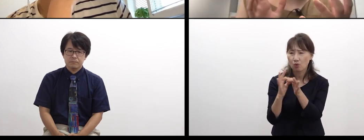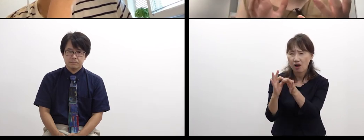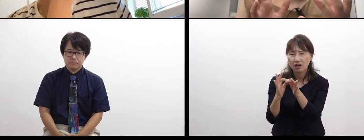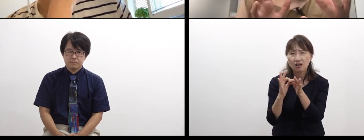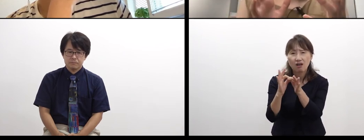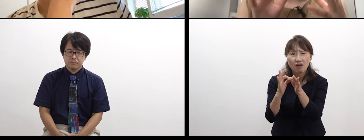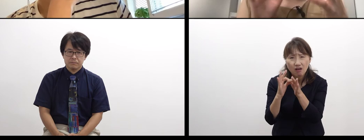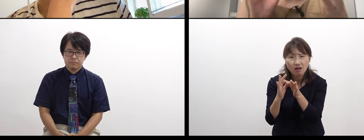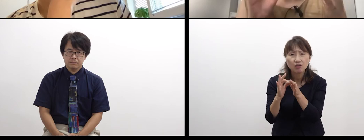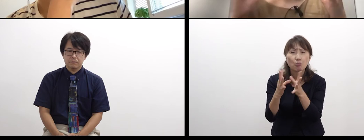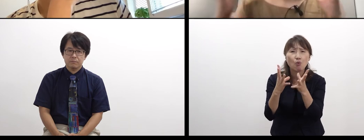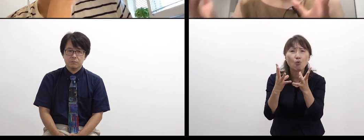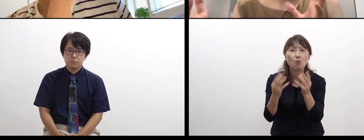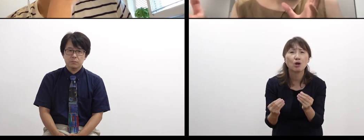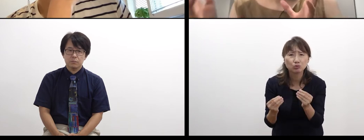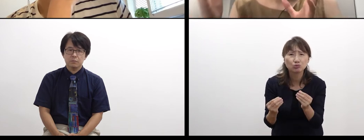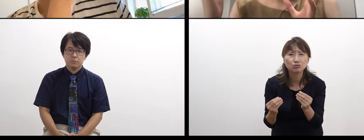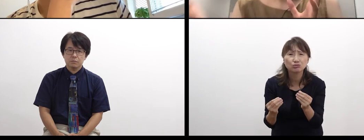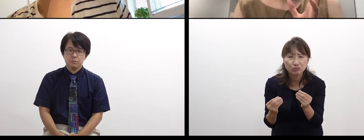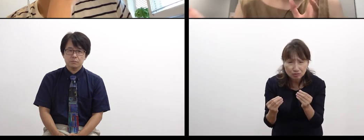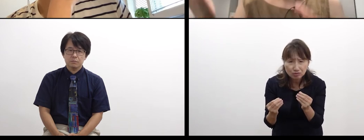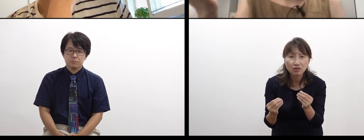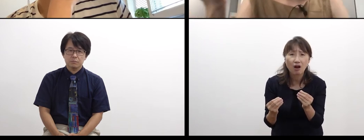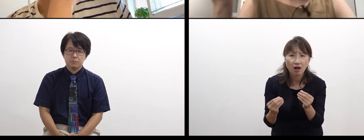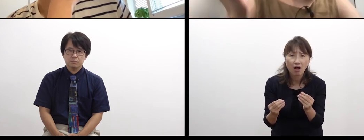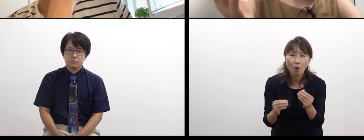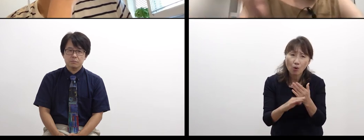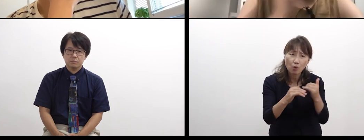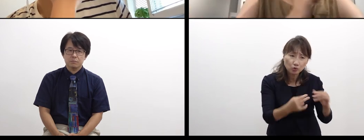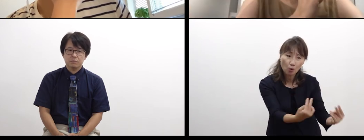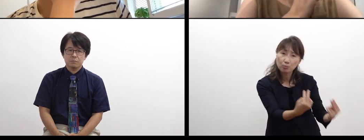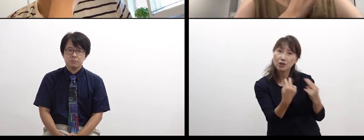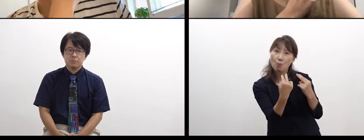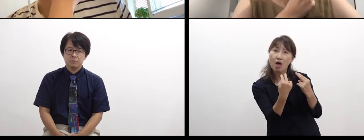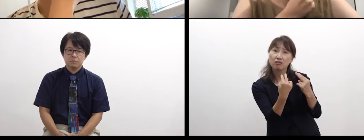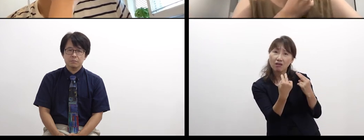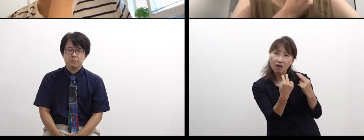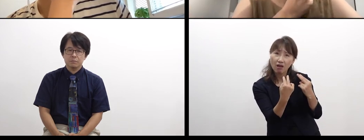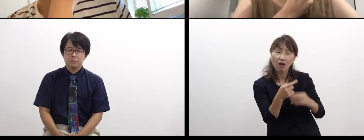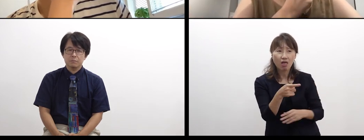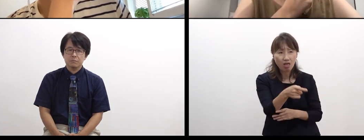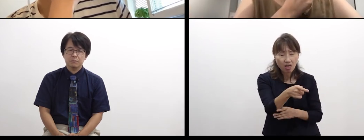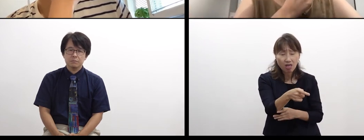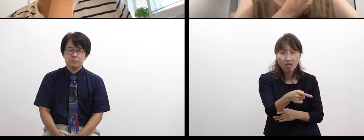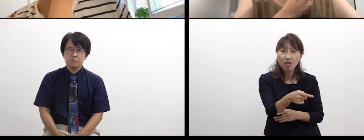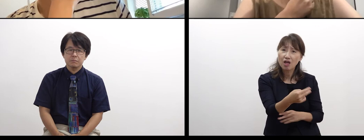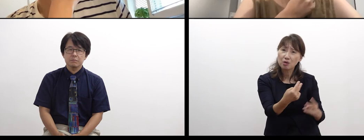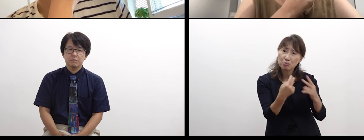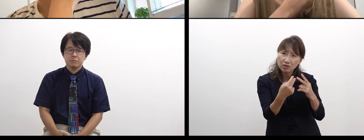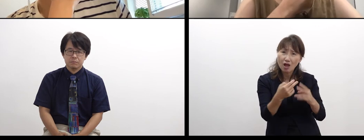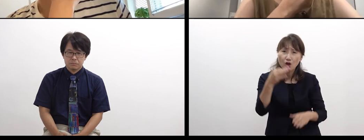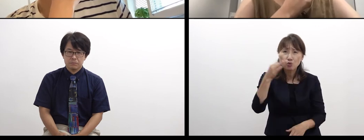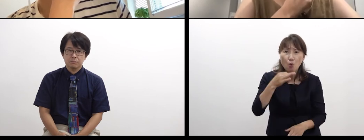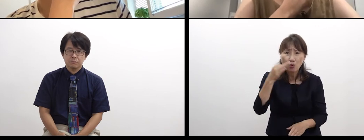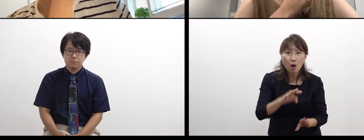I think it’s odd that someone else sees it and evaluate it, of course.